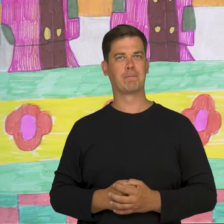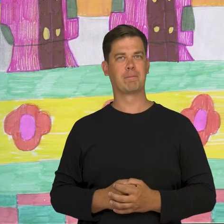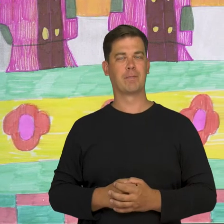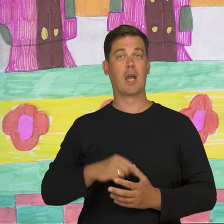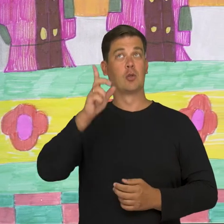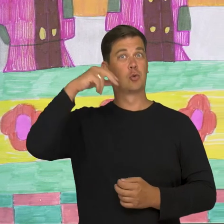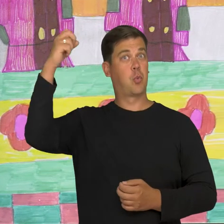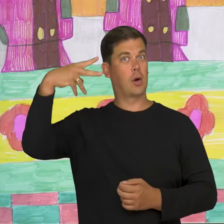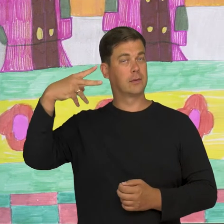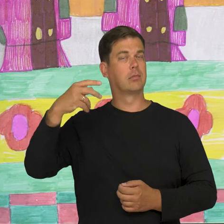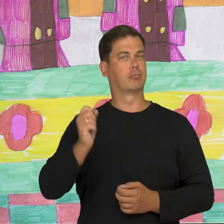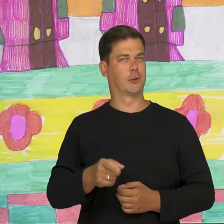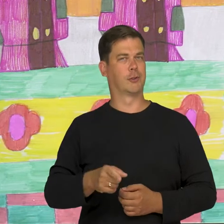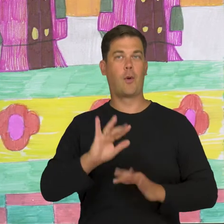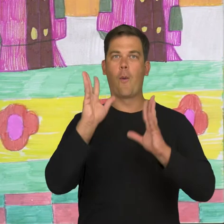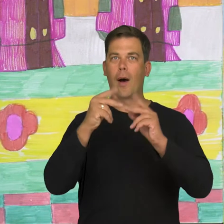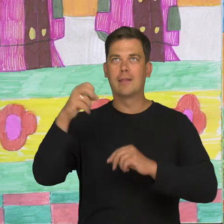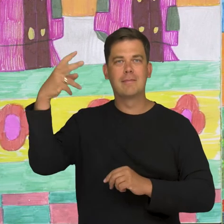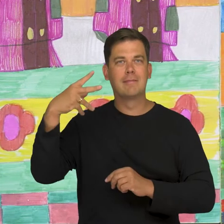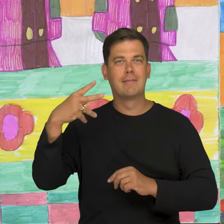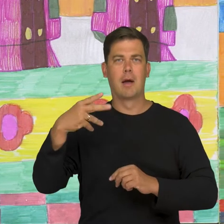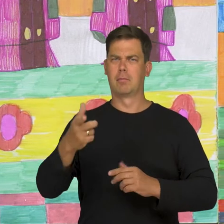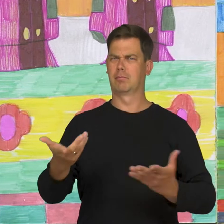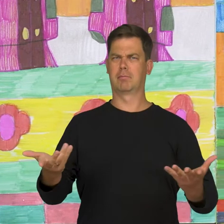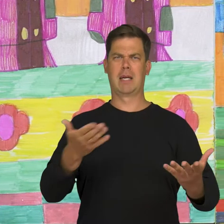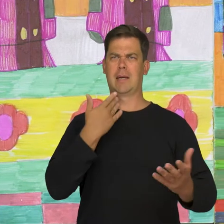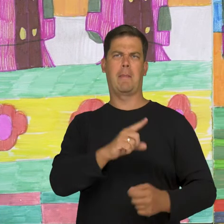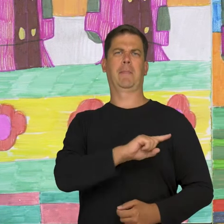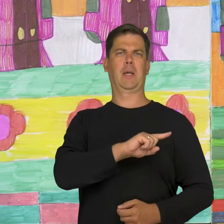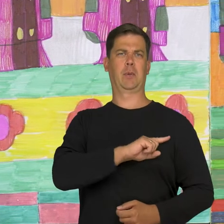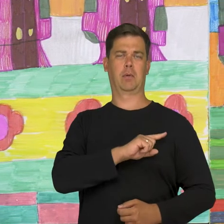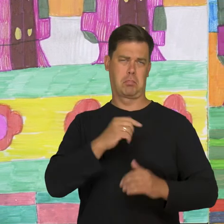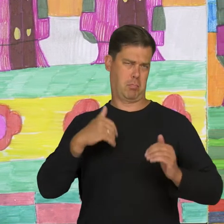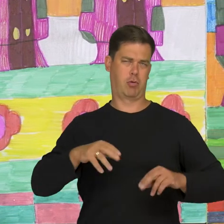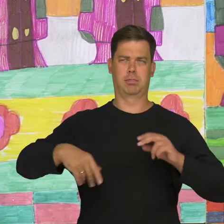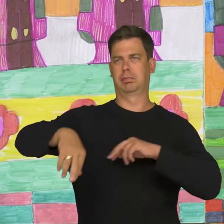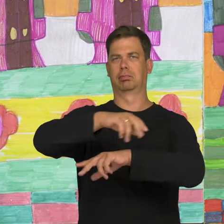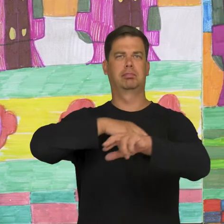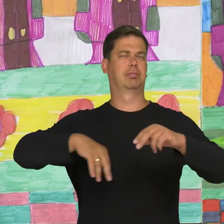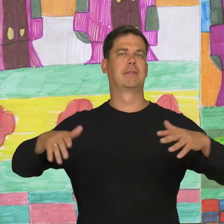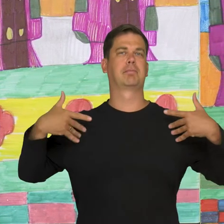The sun is shining, the weather is nice. We don't have any guards. We can go outside, for a walk.